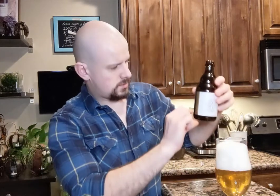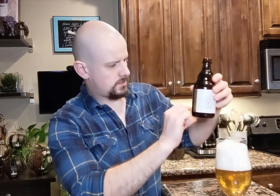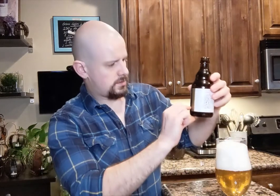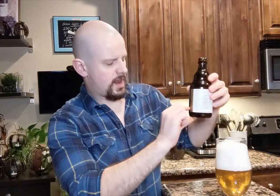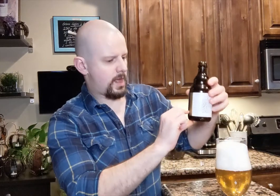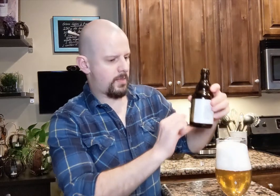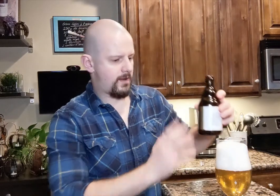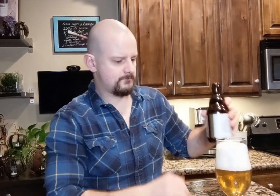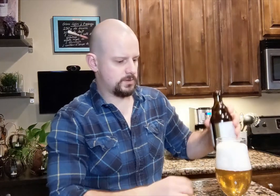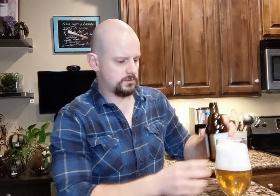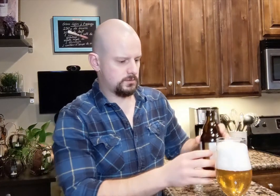There's a little left.